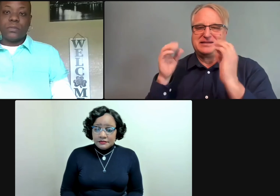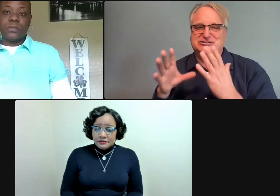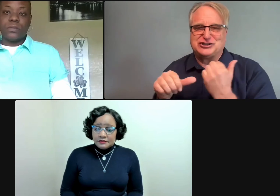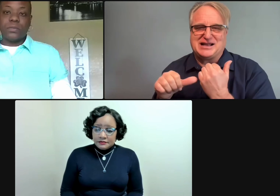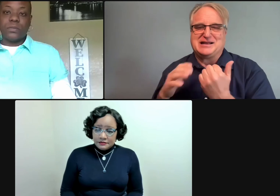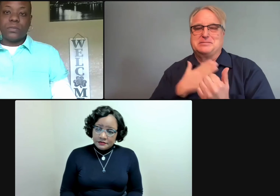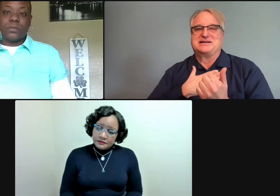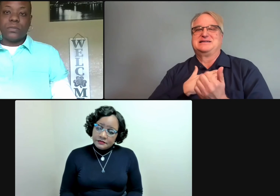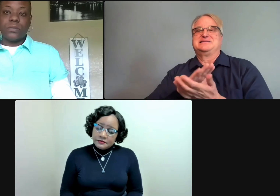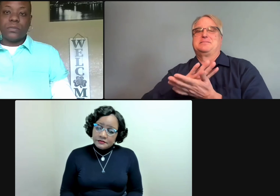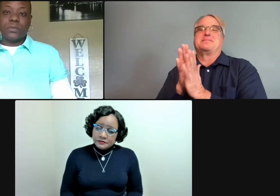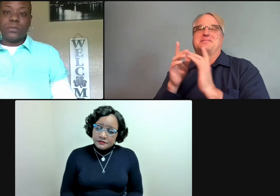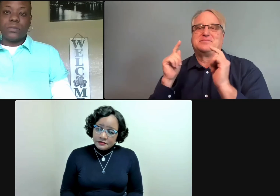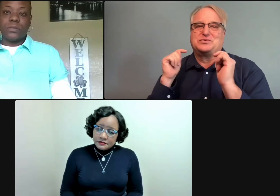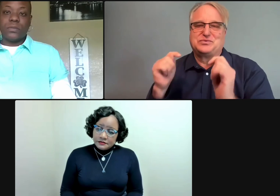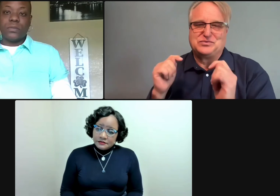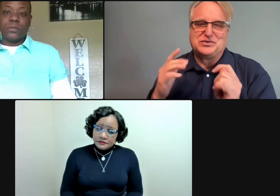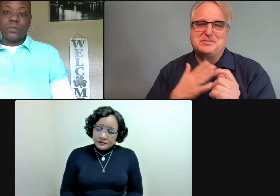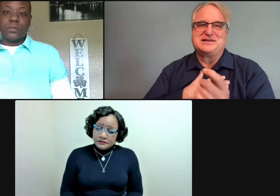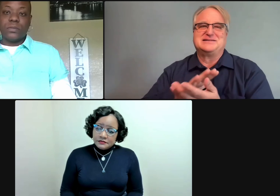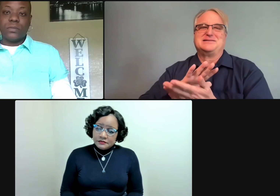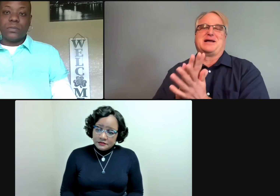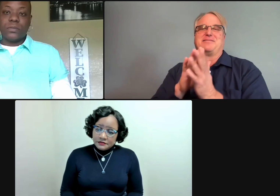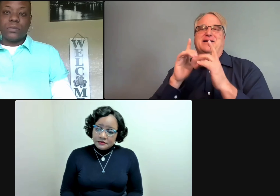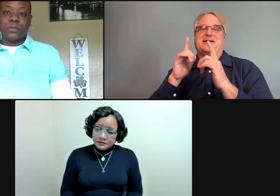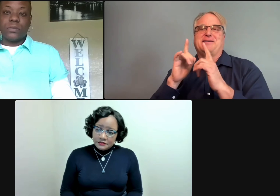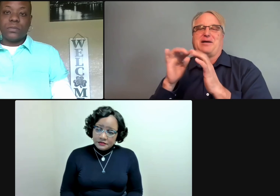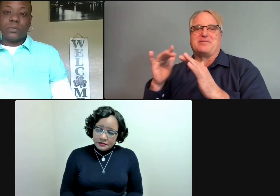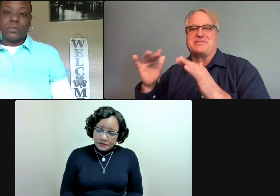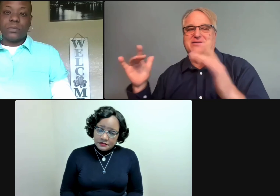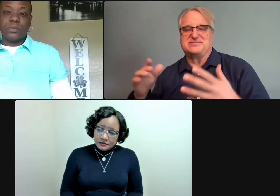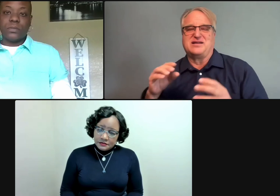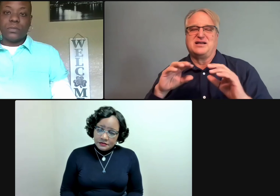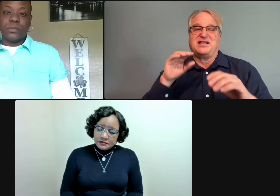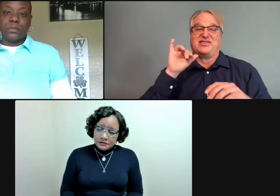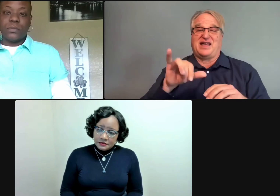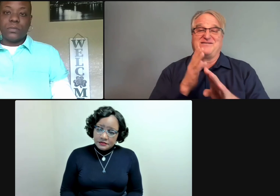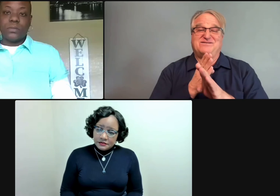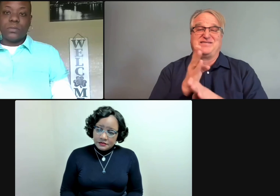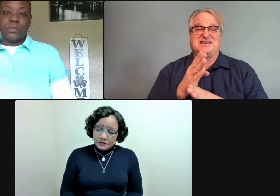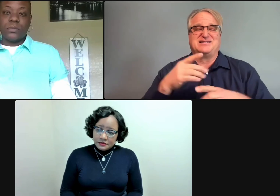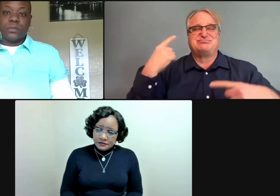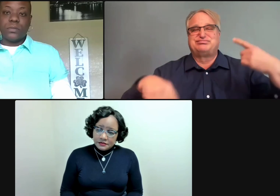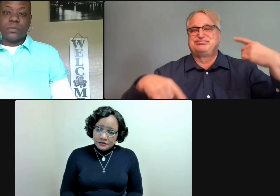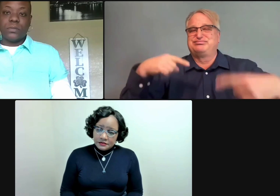with becoming a tutor, with becoming any number of other roles. That's very controversial in the field.